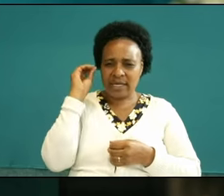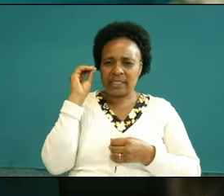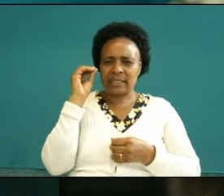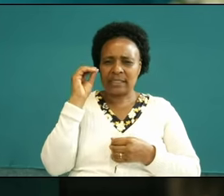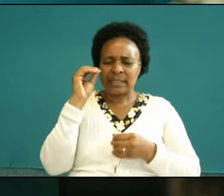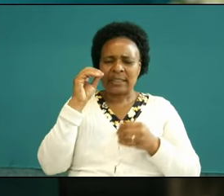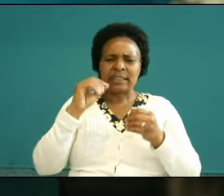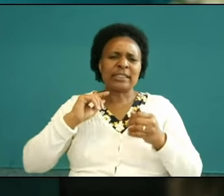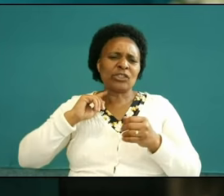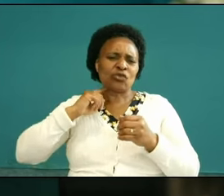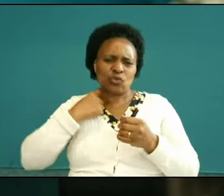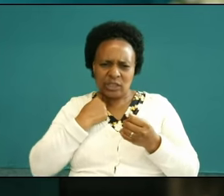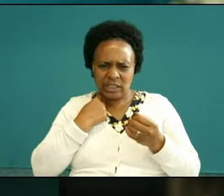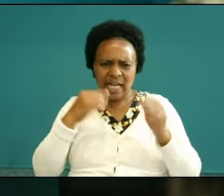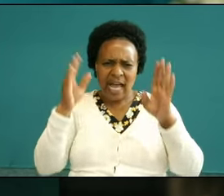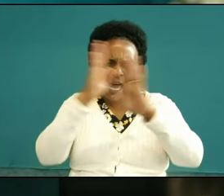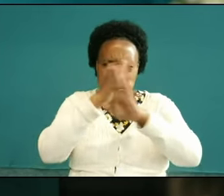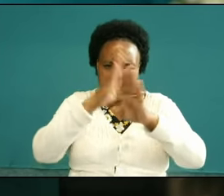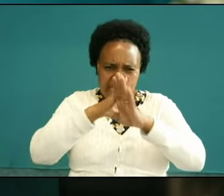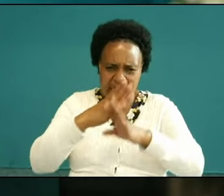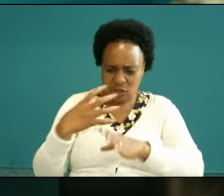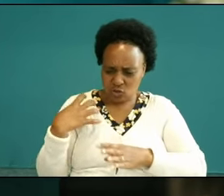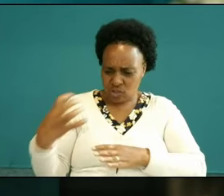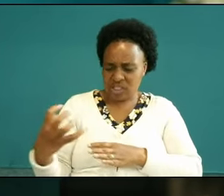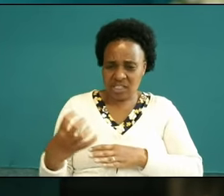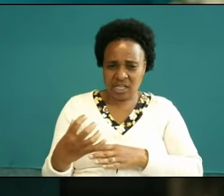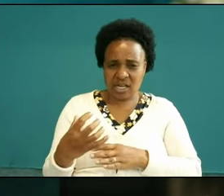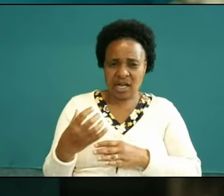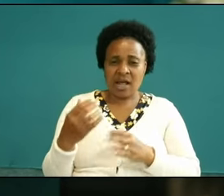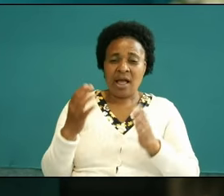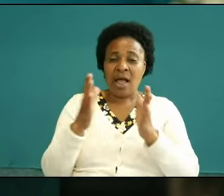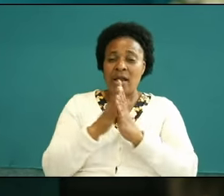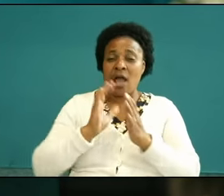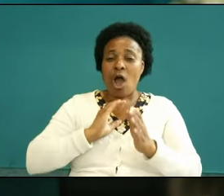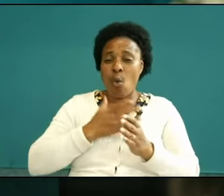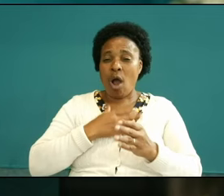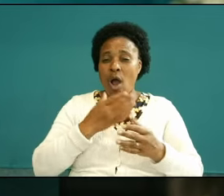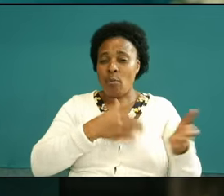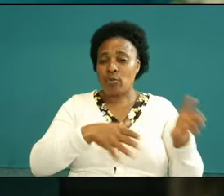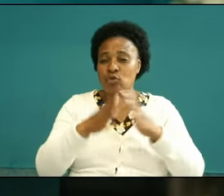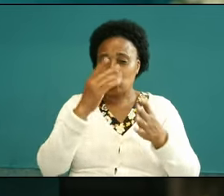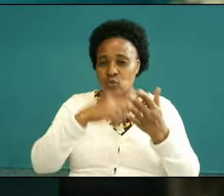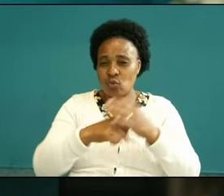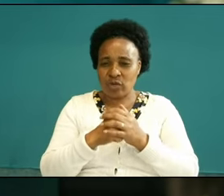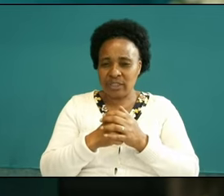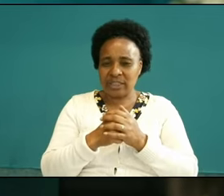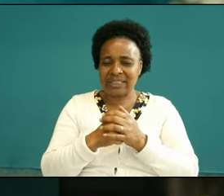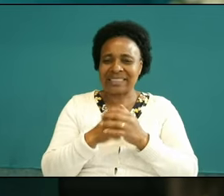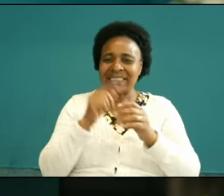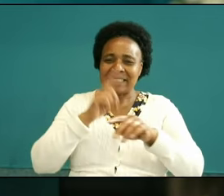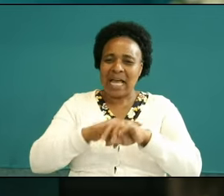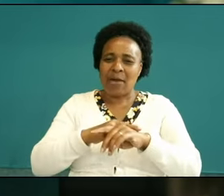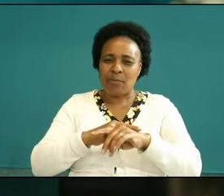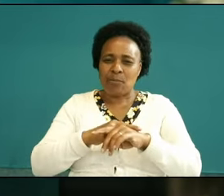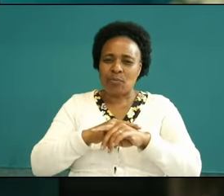that be hidden there and the Privileges that comes along to every believer who prays in the